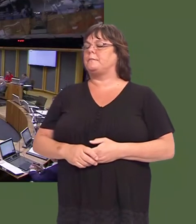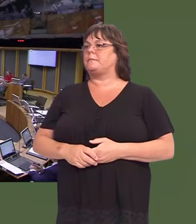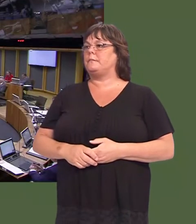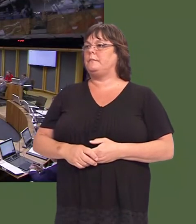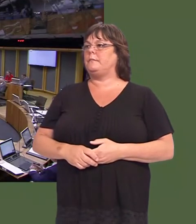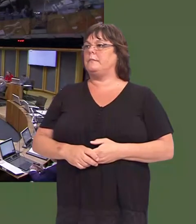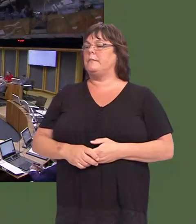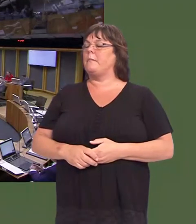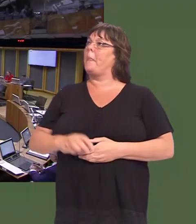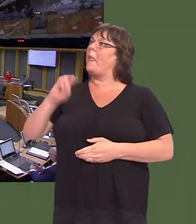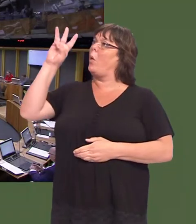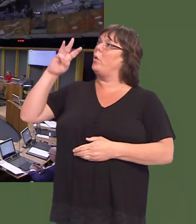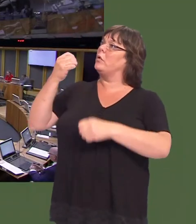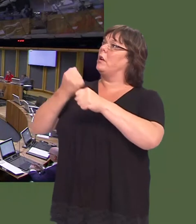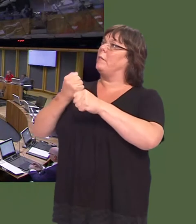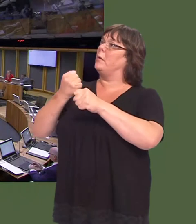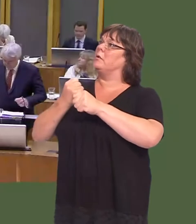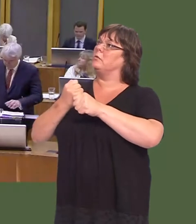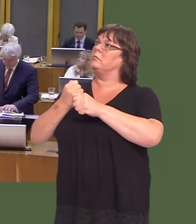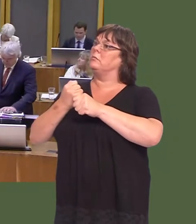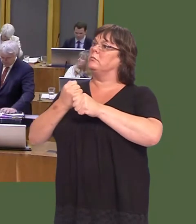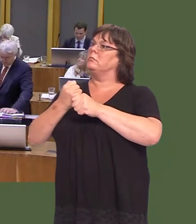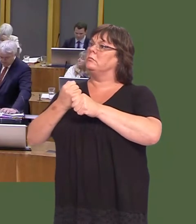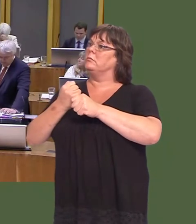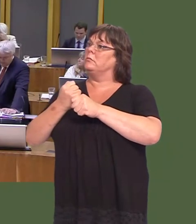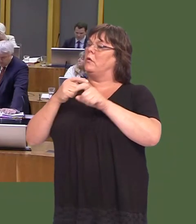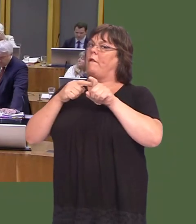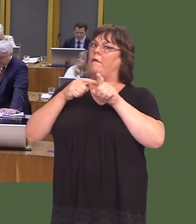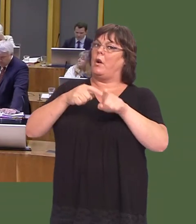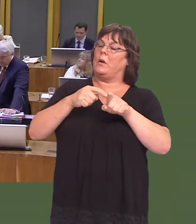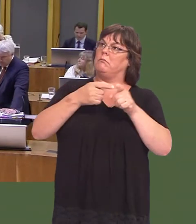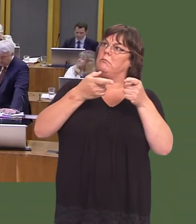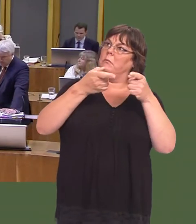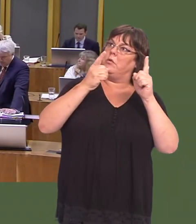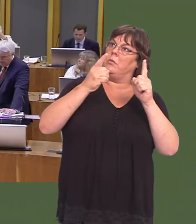What work has the Welsh Government undertaken to implement the recommendations of the Ministerial